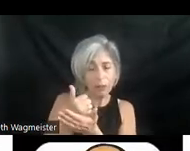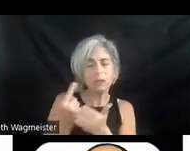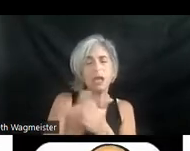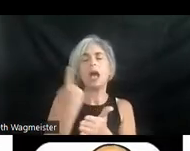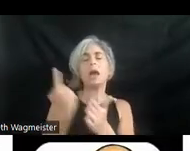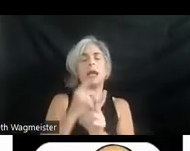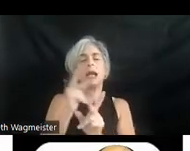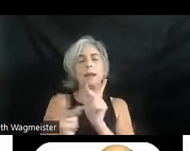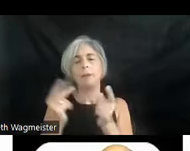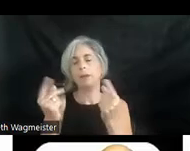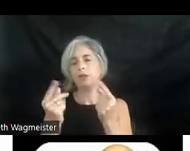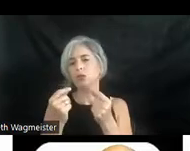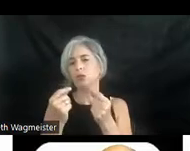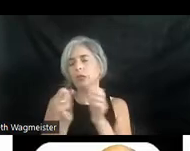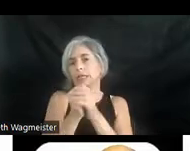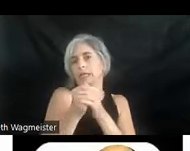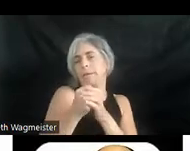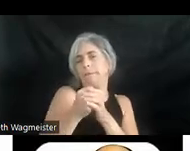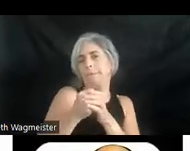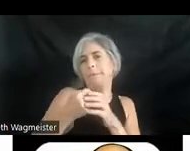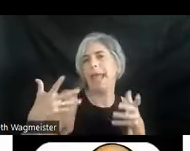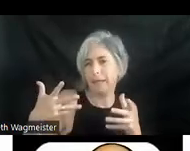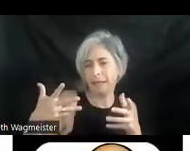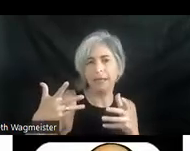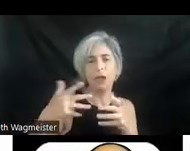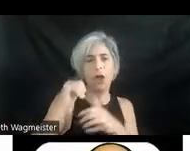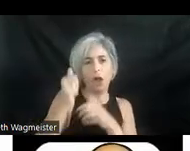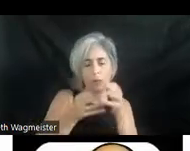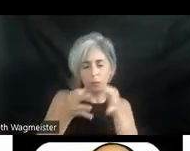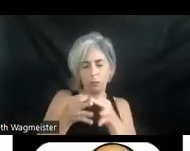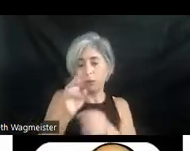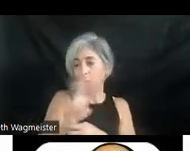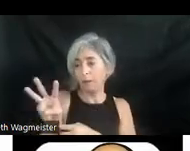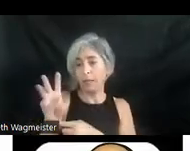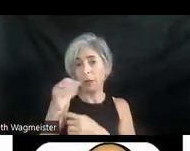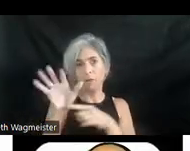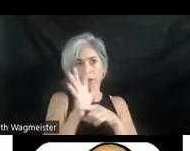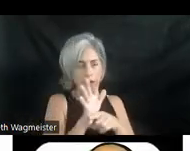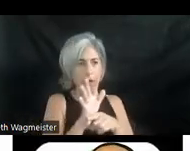do expanded audio description for a website. Or even for a film they give you an option